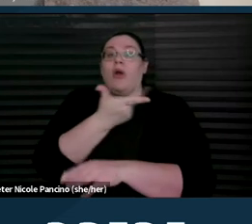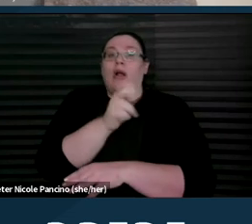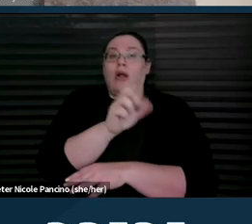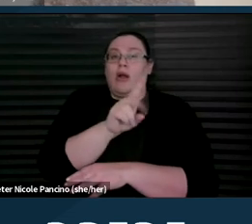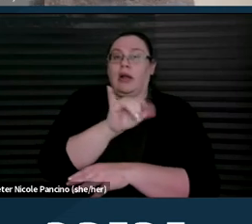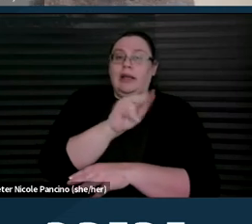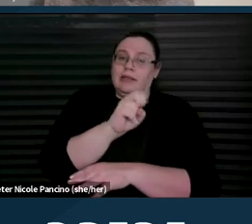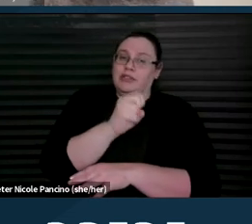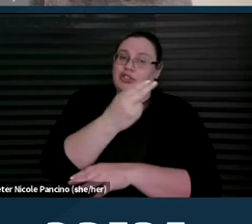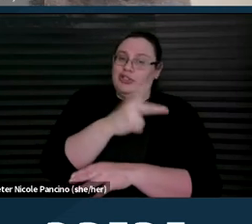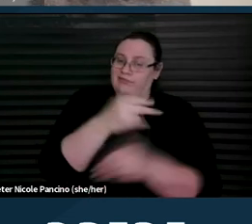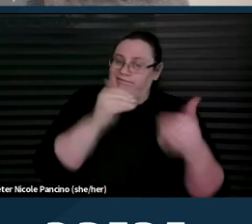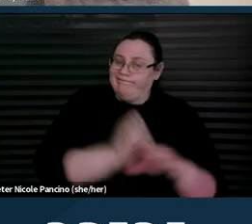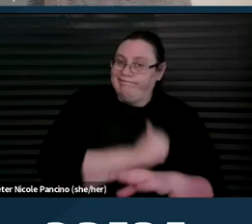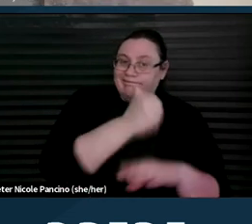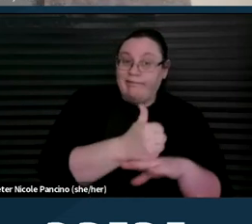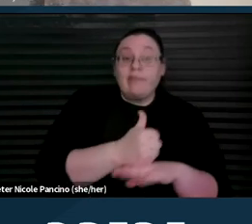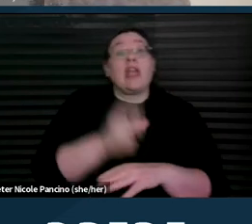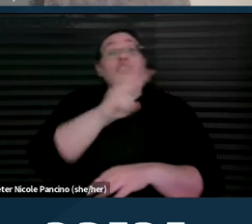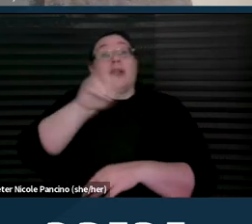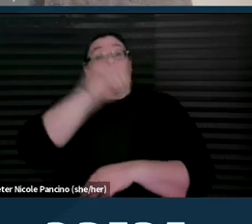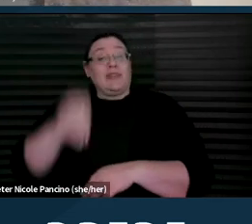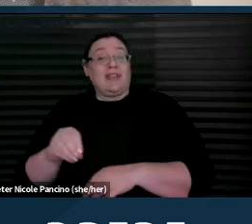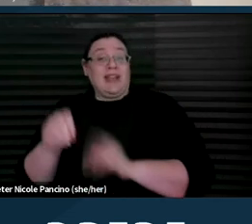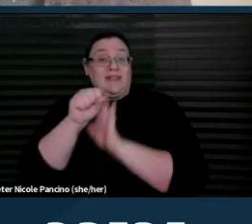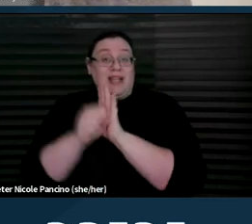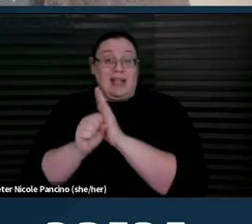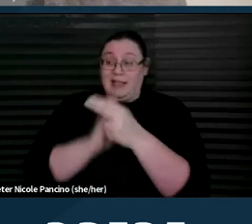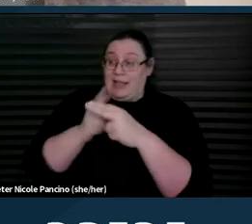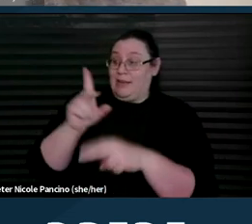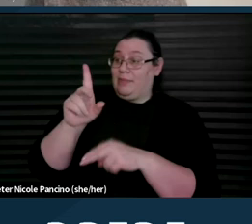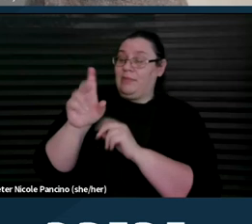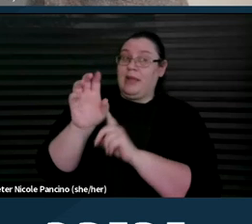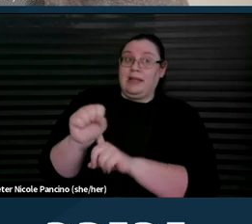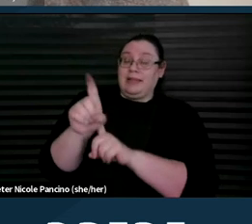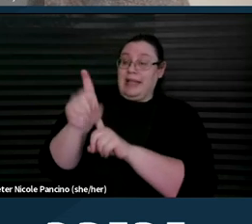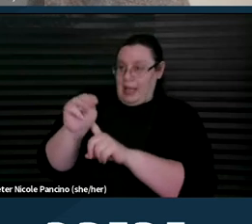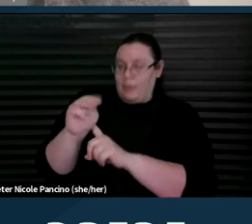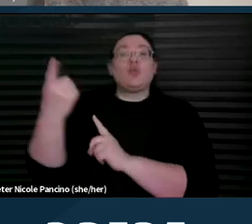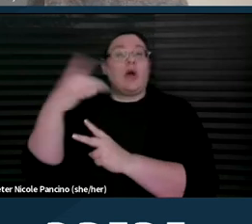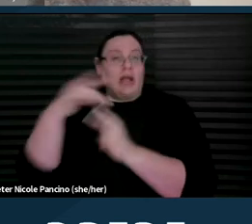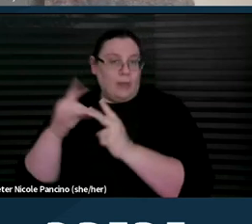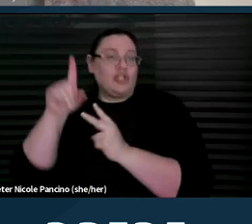And 22% of states name supported decision-making as one of those options that should be considered